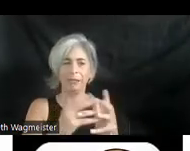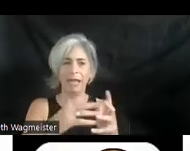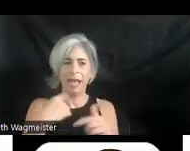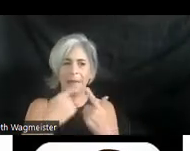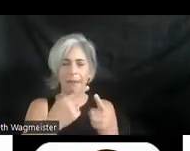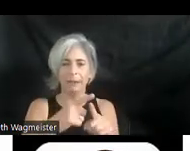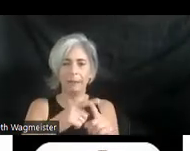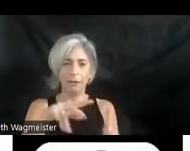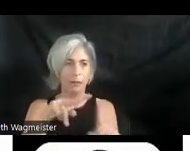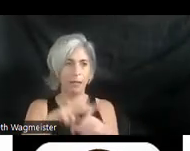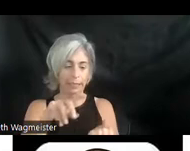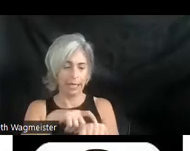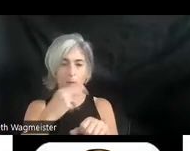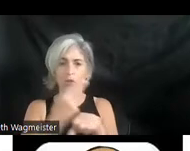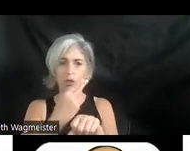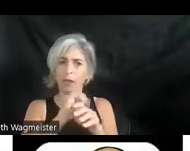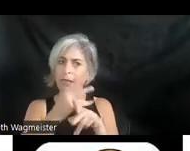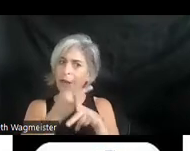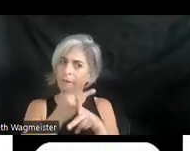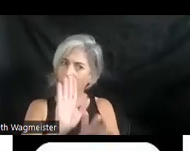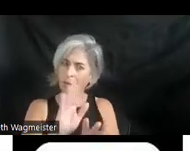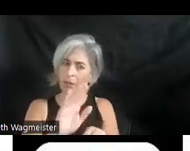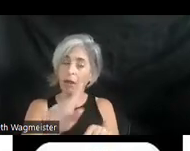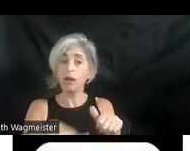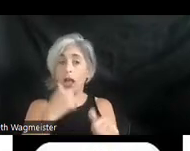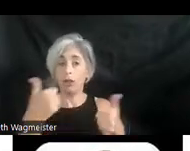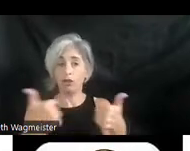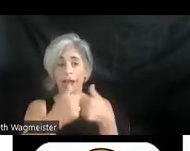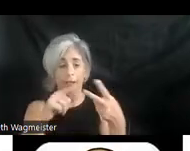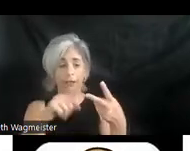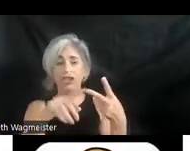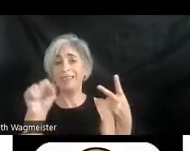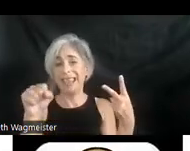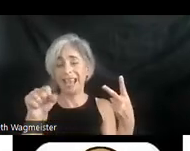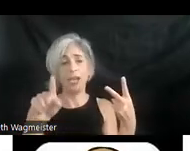of time and want to use it carefully. The other challenge is when, yeah, you have talk,